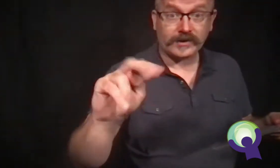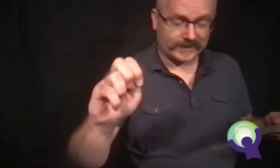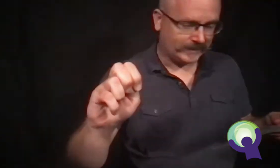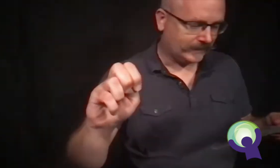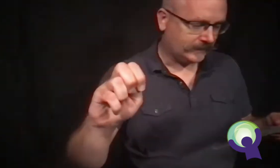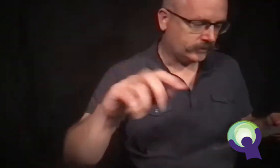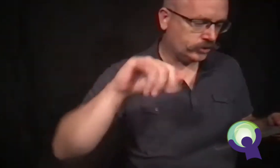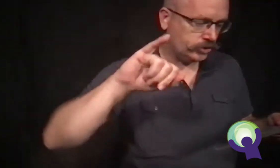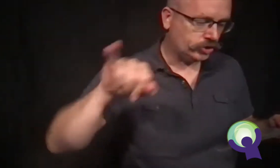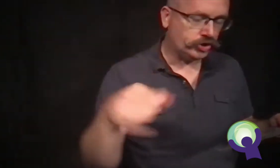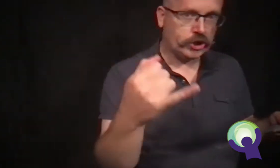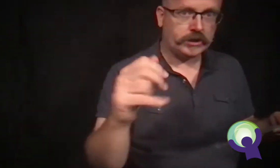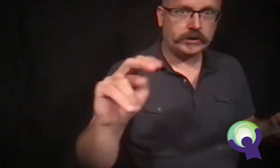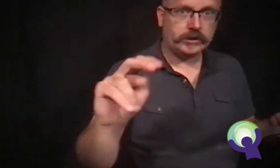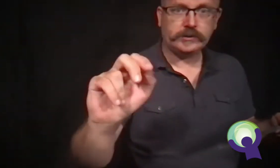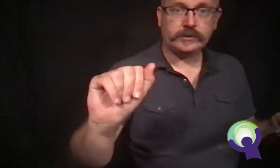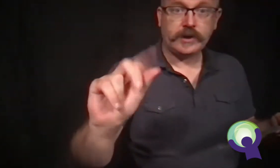and Corinne J Naden.